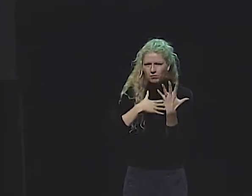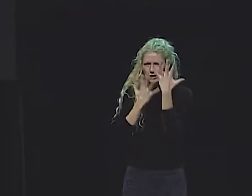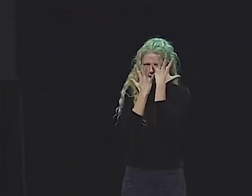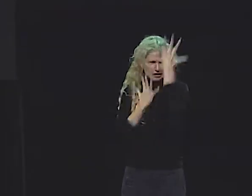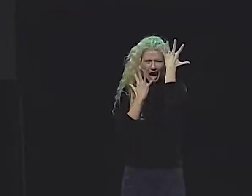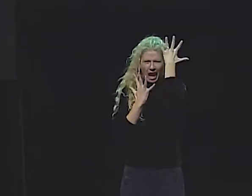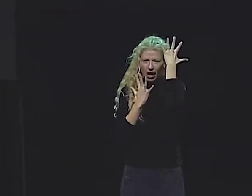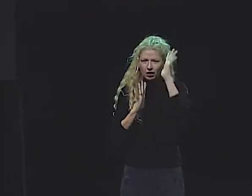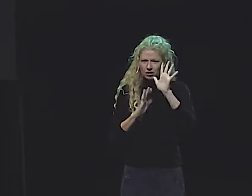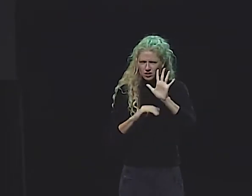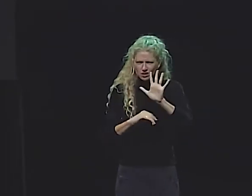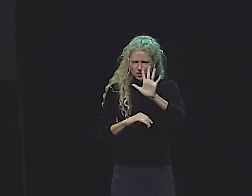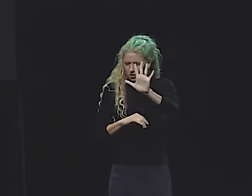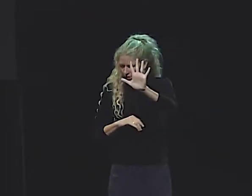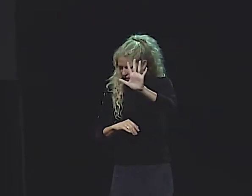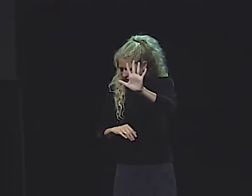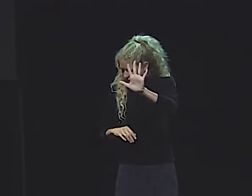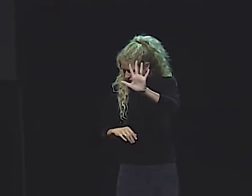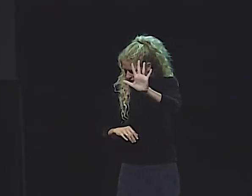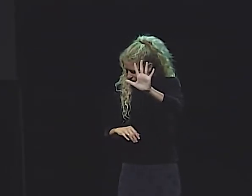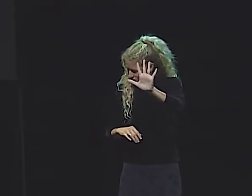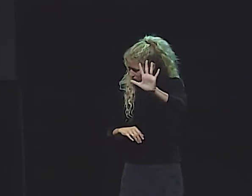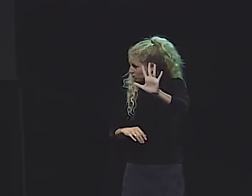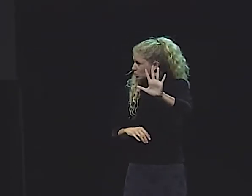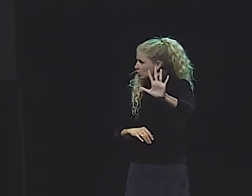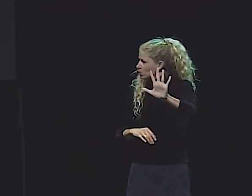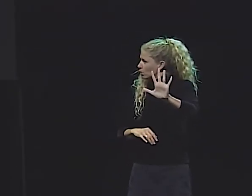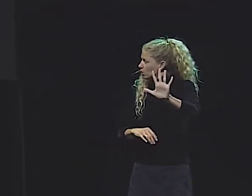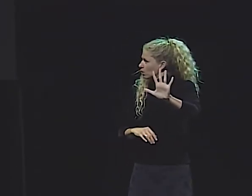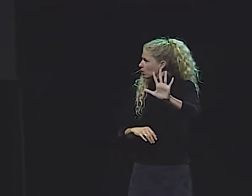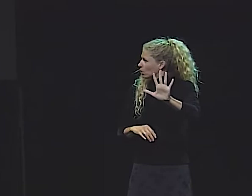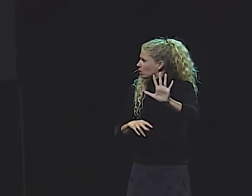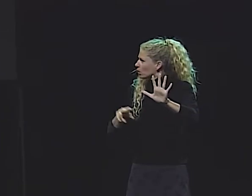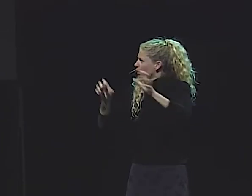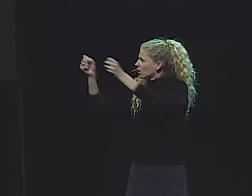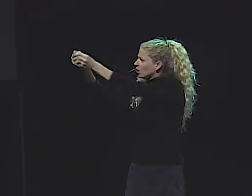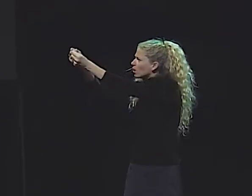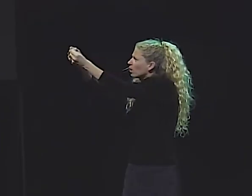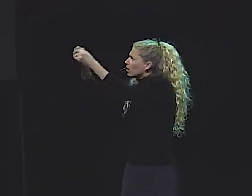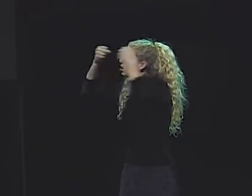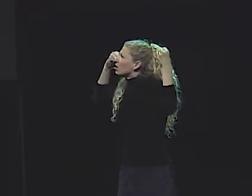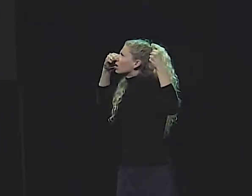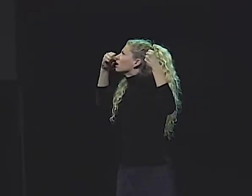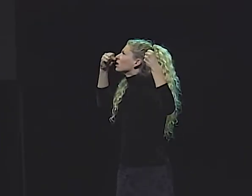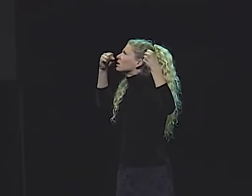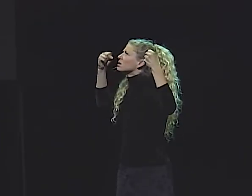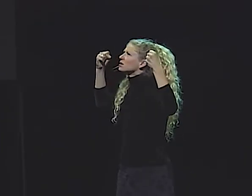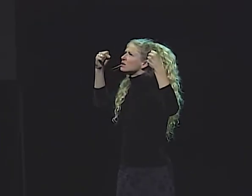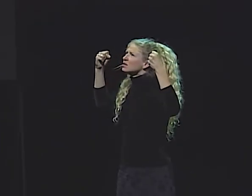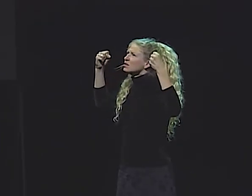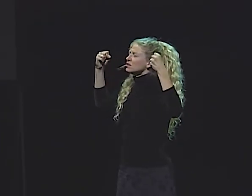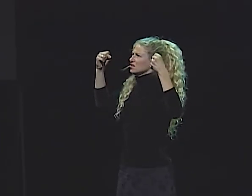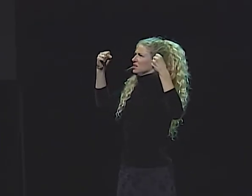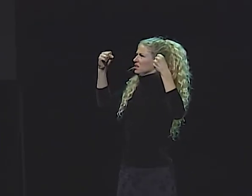THE MIRROR WAS CRACKED AND SMASHED INTO A MILLION PIECES AND REFLECTED HER FACE IN A FRAGMENTED WAY.